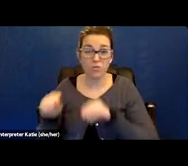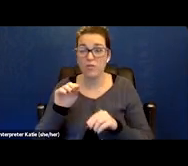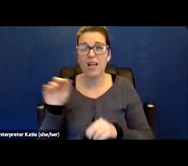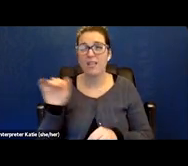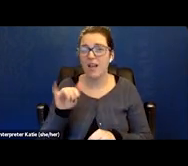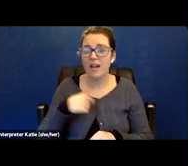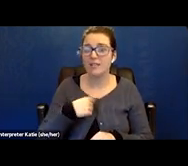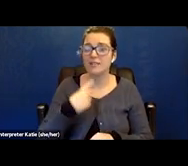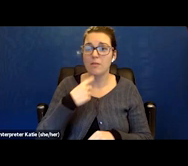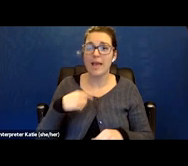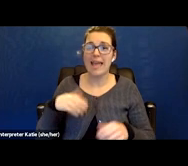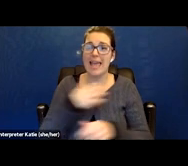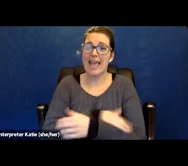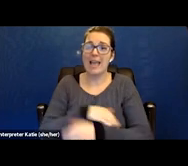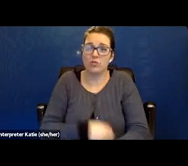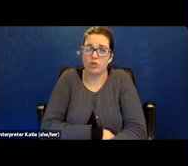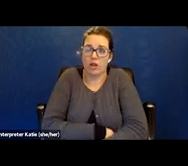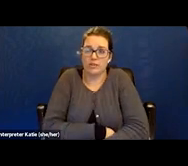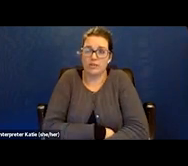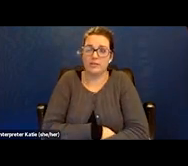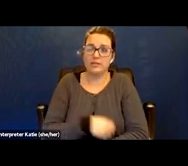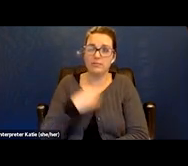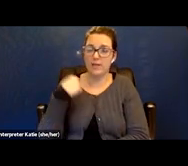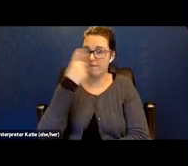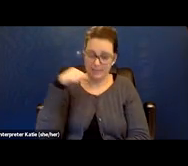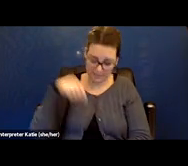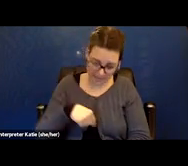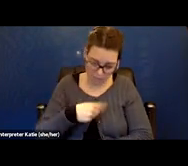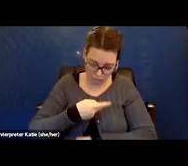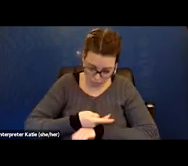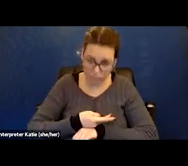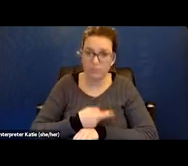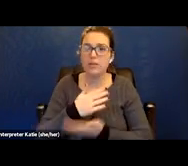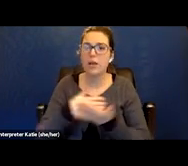I got pressure wounds, 17 of them. Similar, but the one on my cheek.